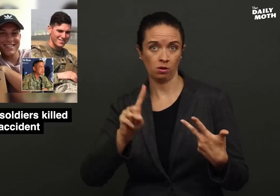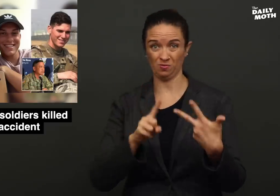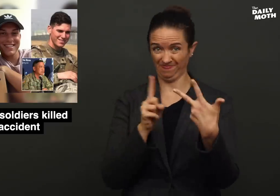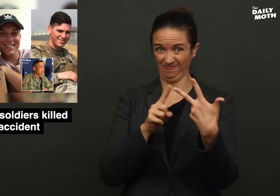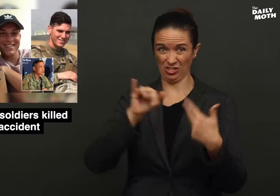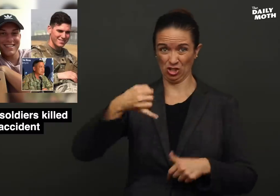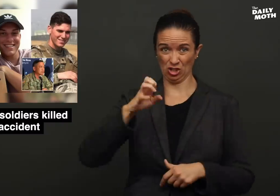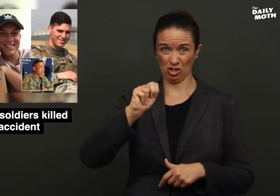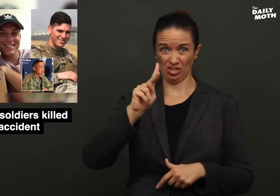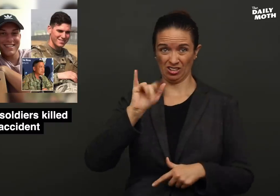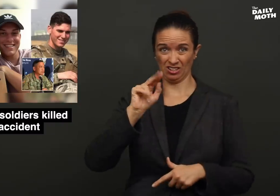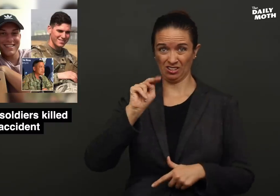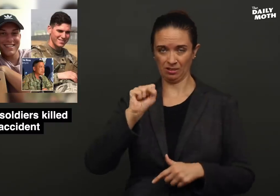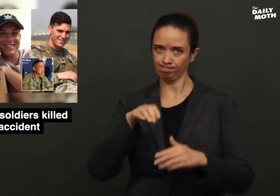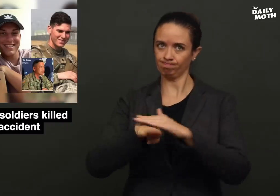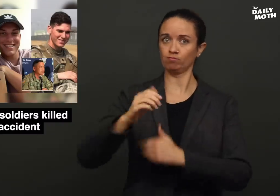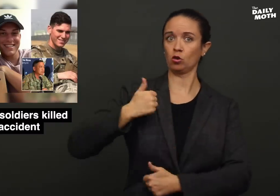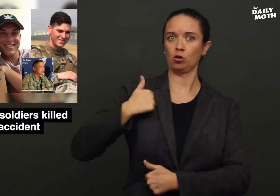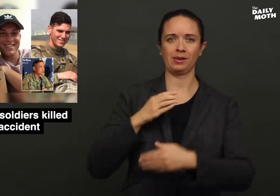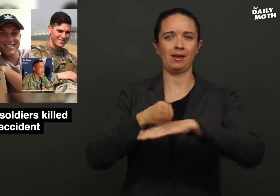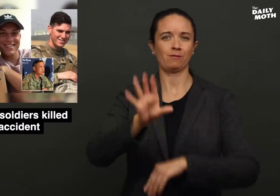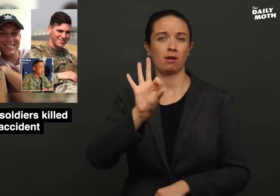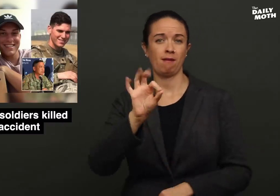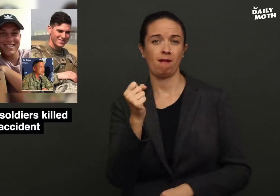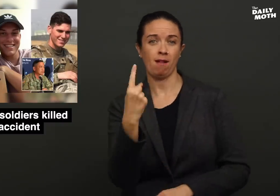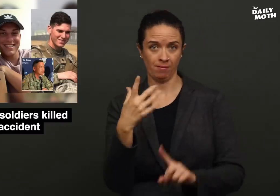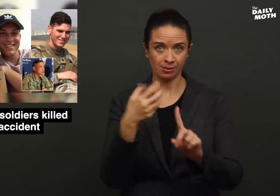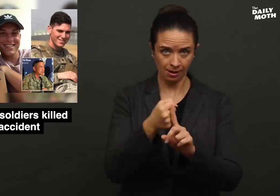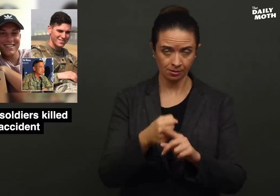Jenkins enlisted into the Army after the 9/11 attacks